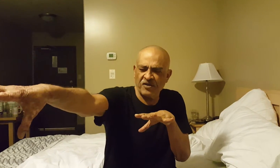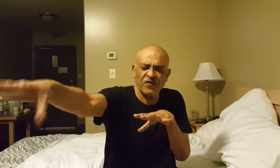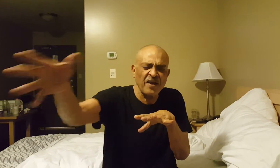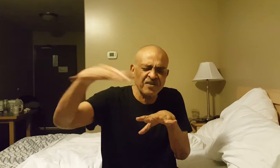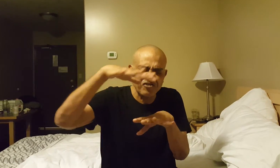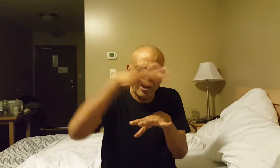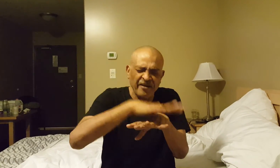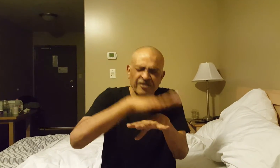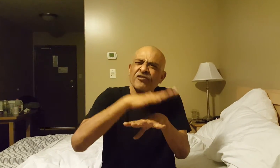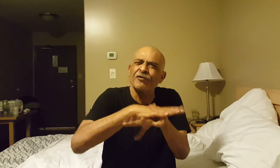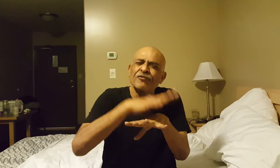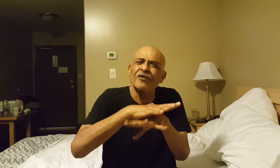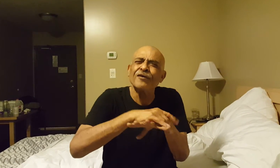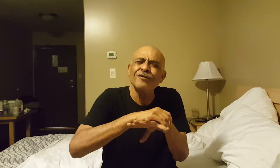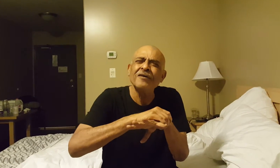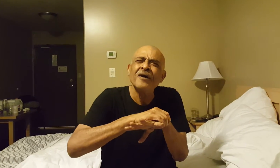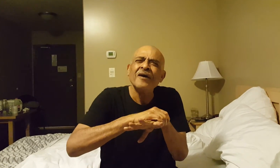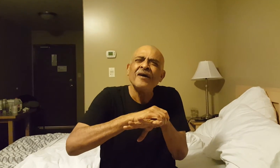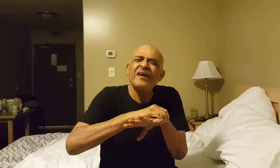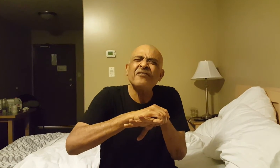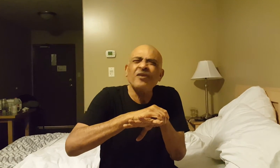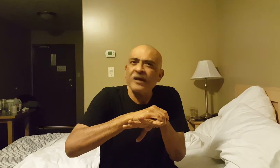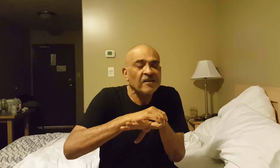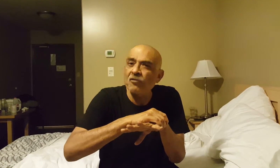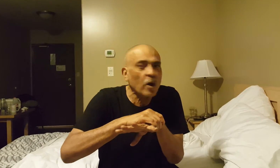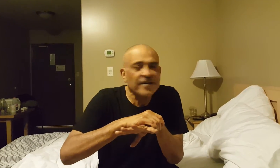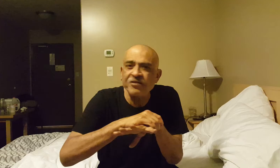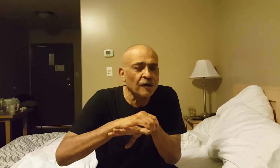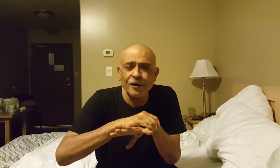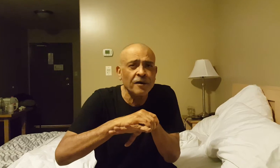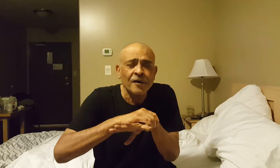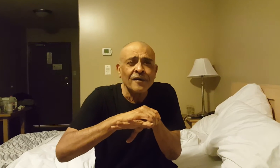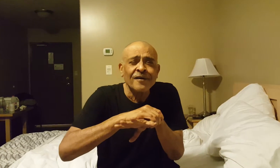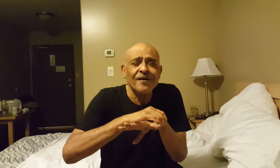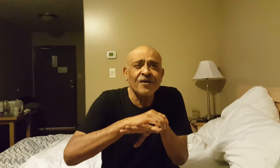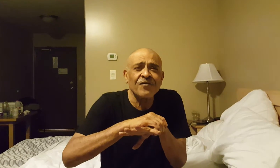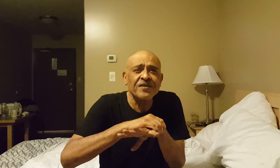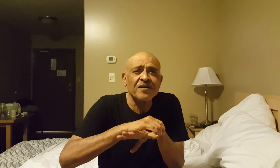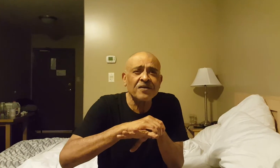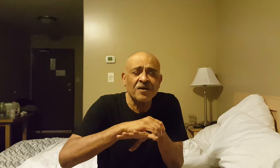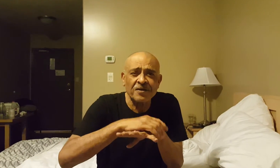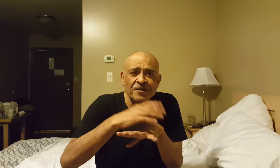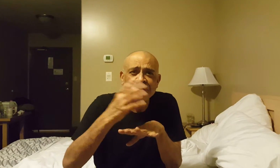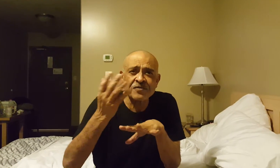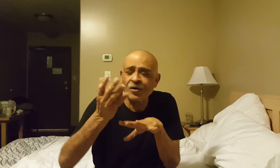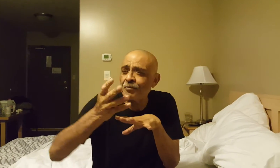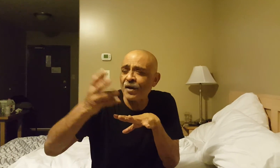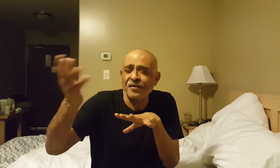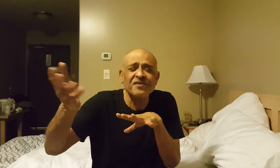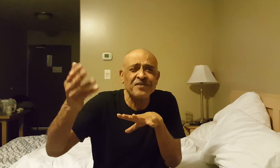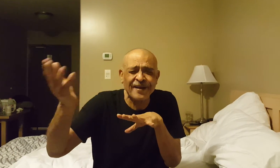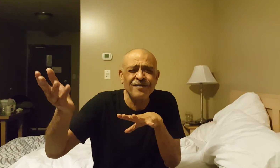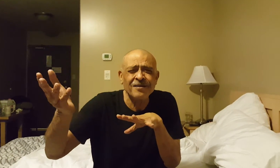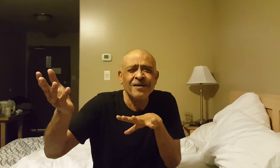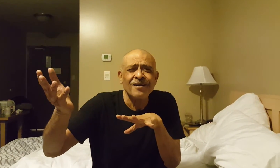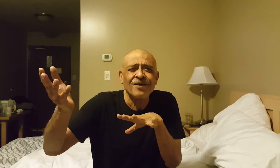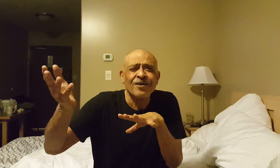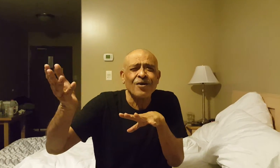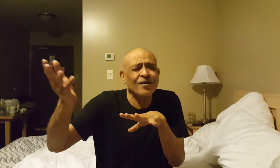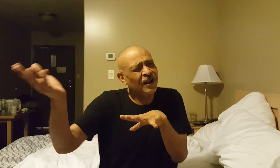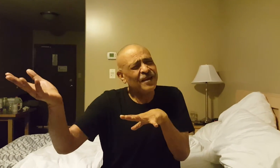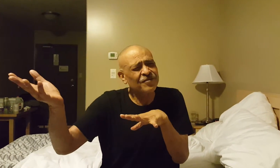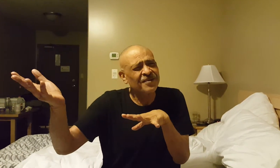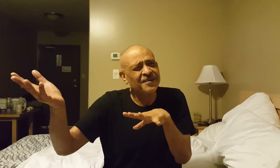as far as the child is concerned it really has no idea if his or her mother is dead or alive.